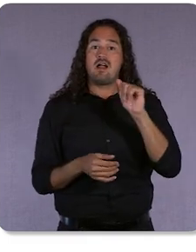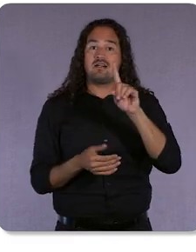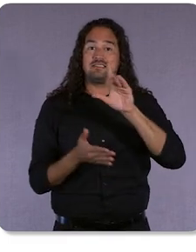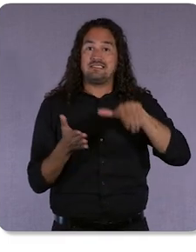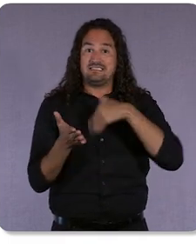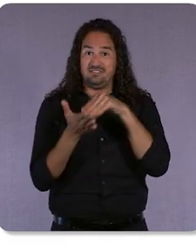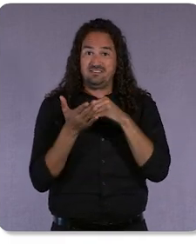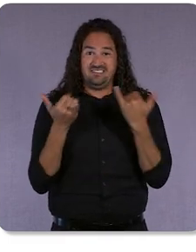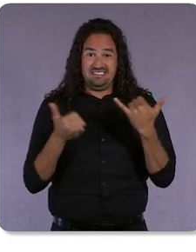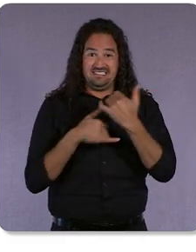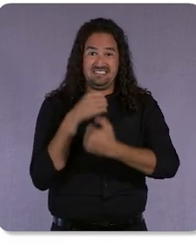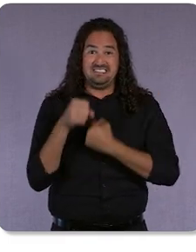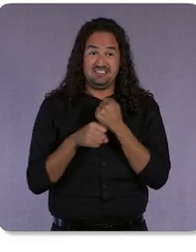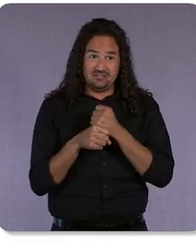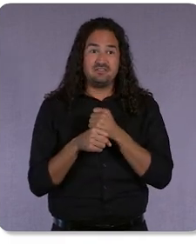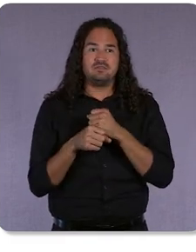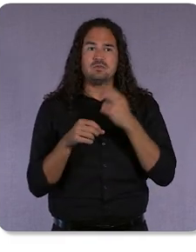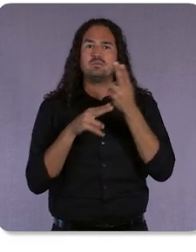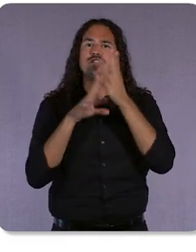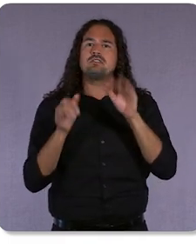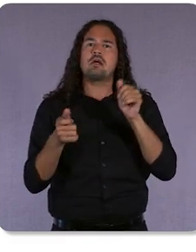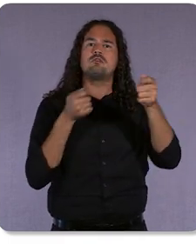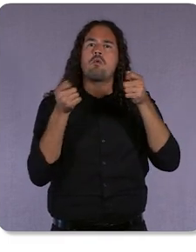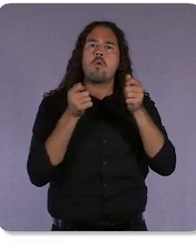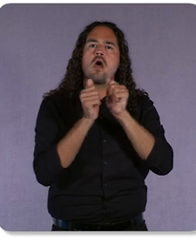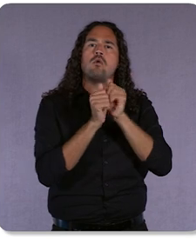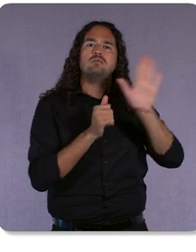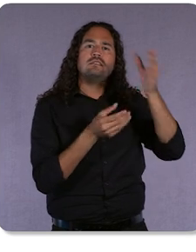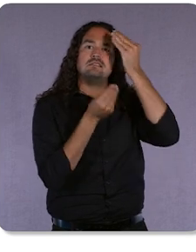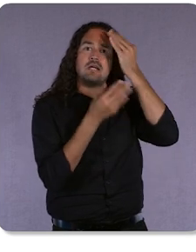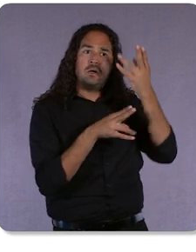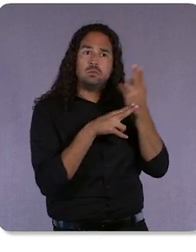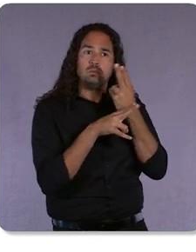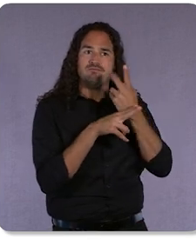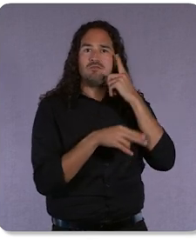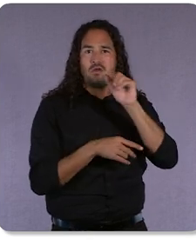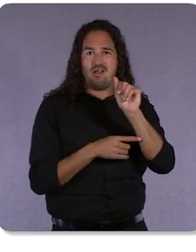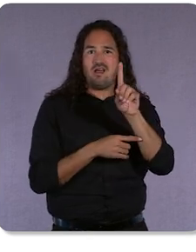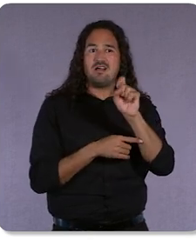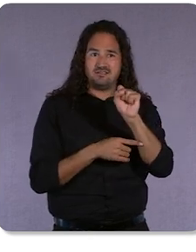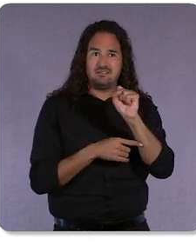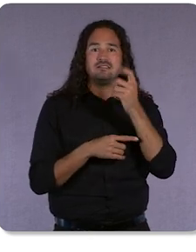to control how their data informs the ads they see on YouTube, Search, and Discover.